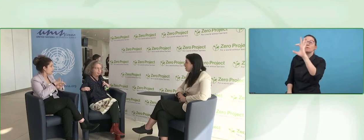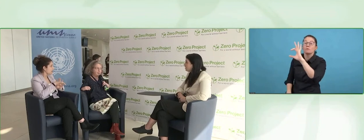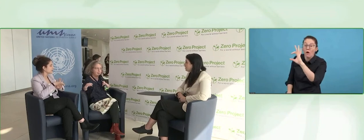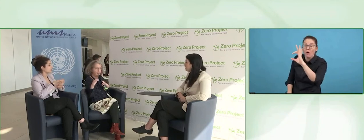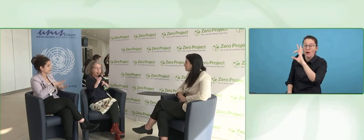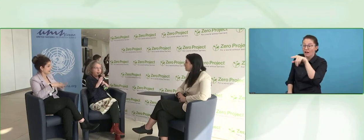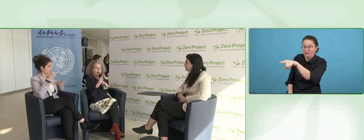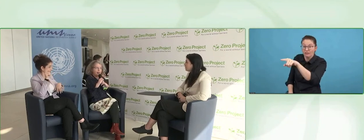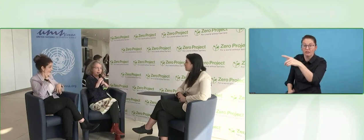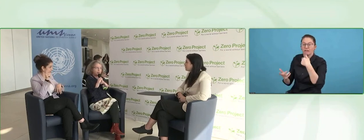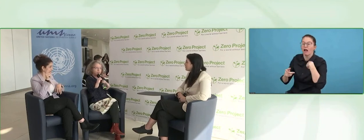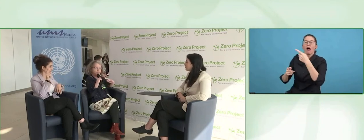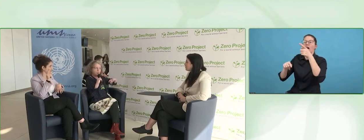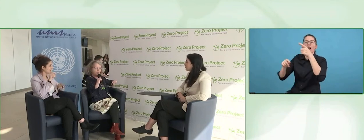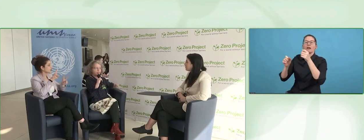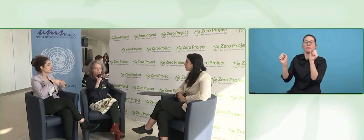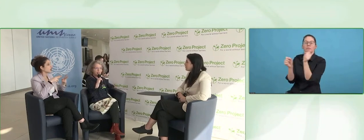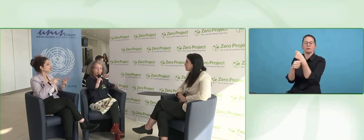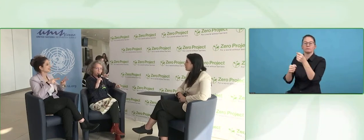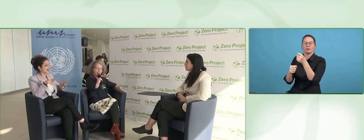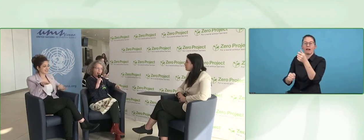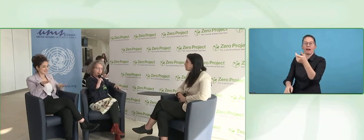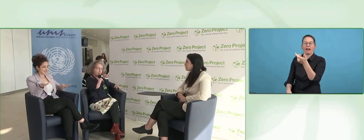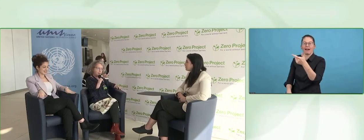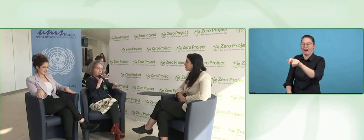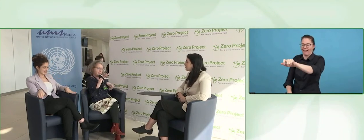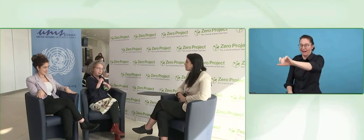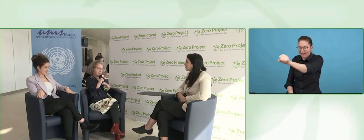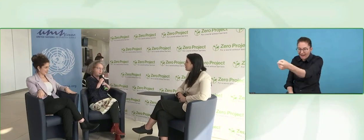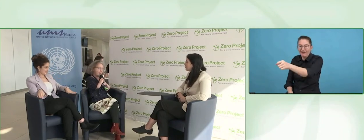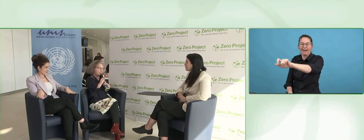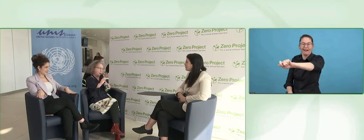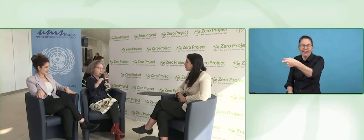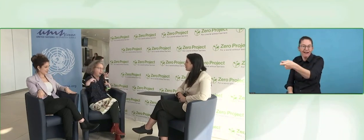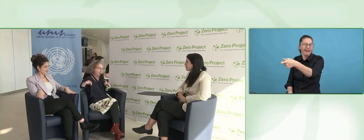parliament, and I couldn't move the chairs we had in the Strasbourg